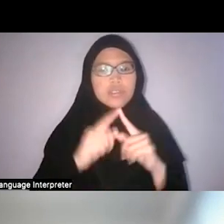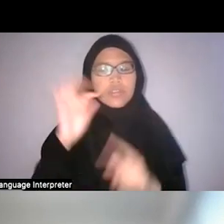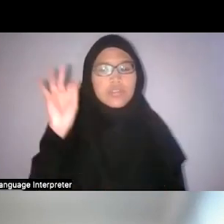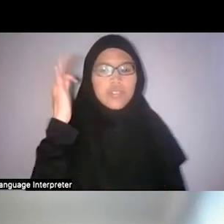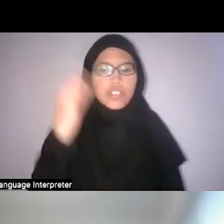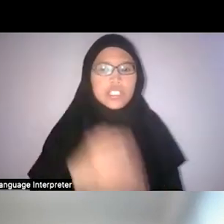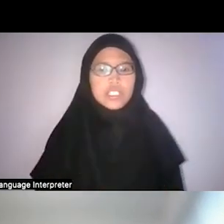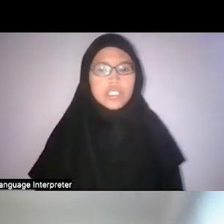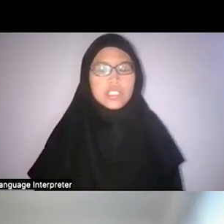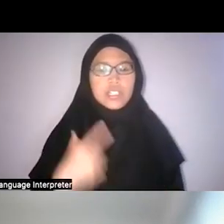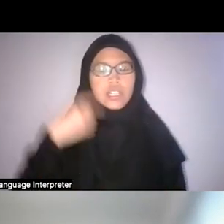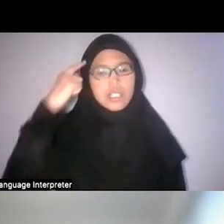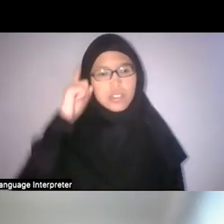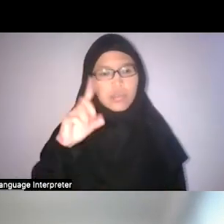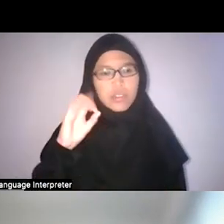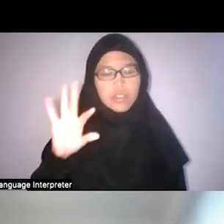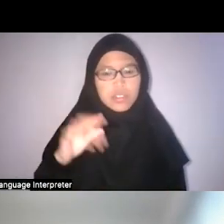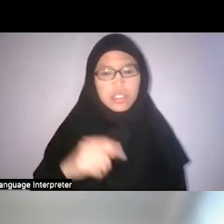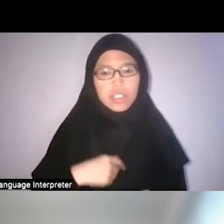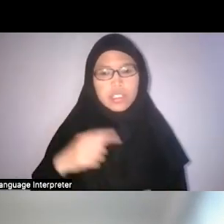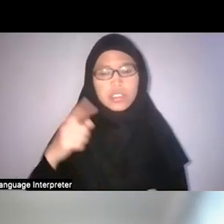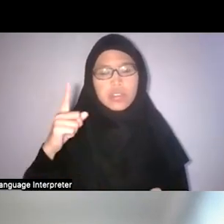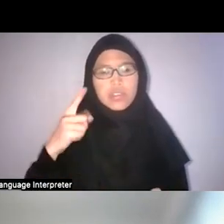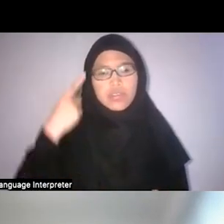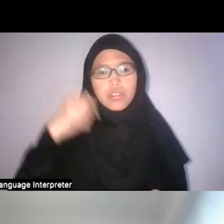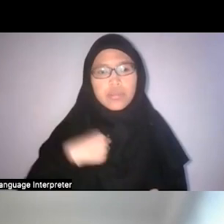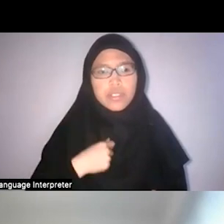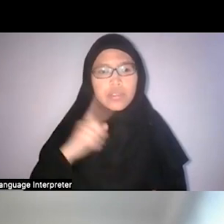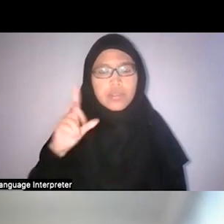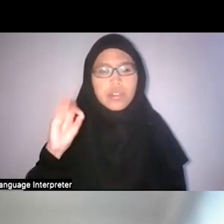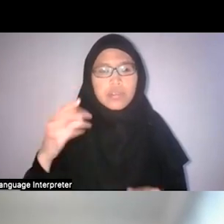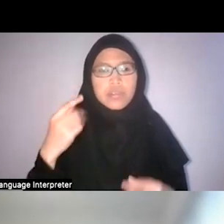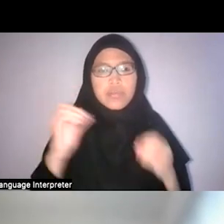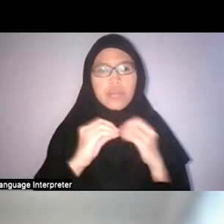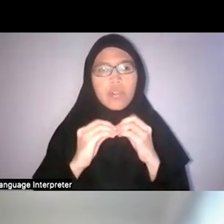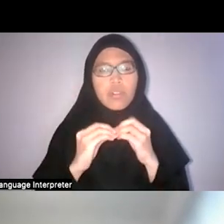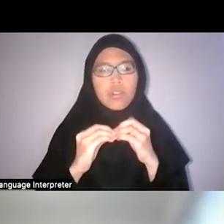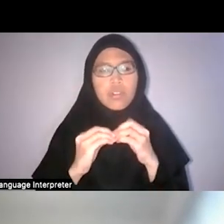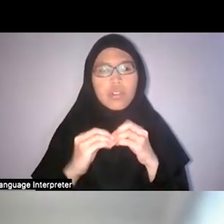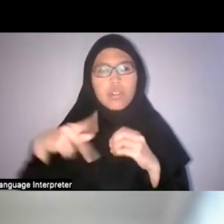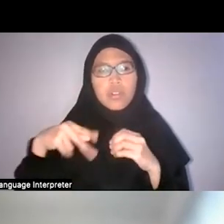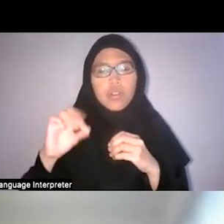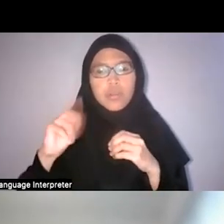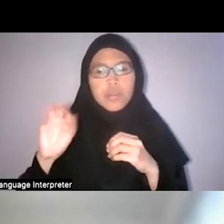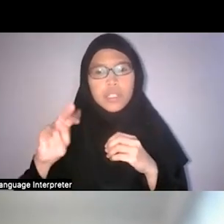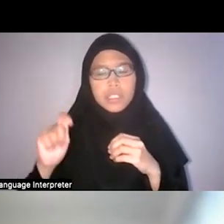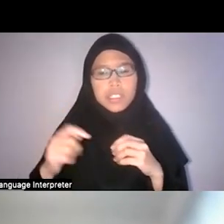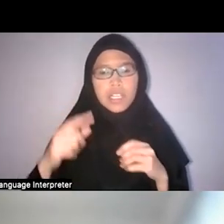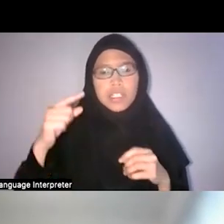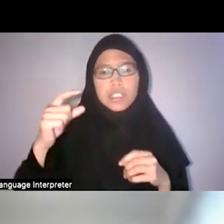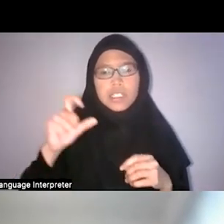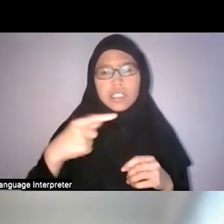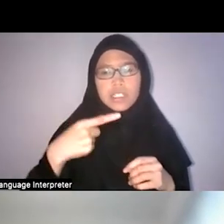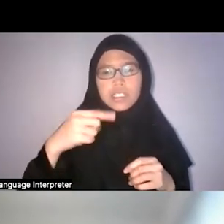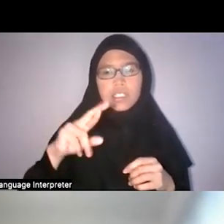I think for me, one of the more prominent ones is the German connection to the forest: the schwarzwald.